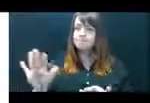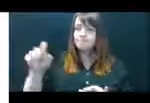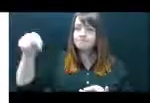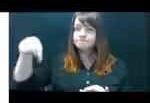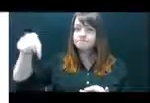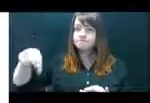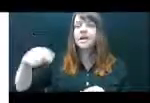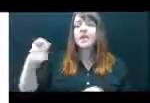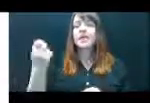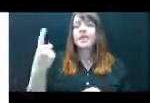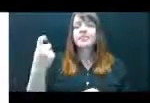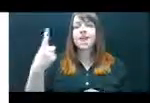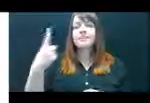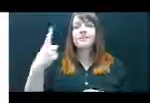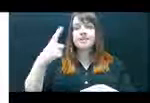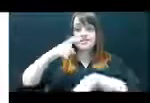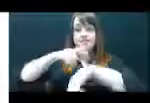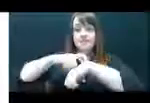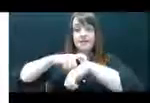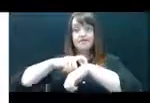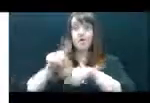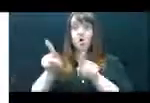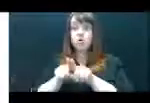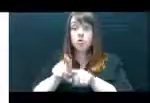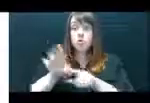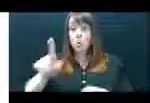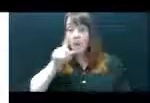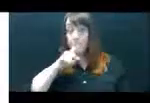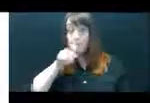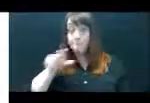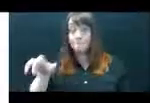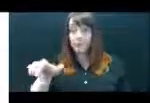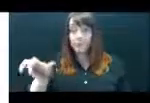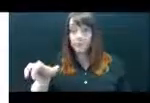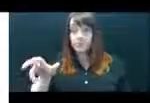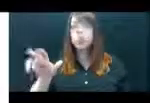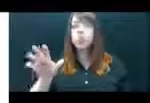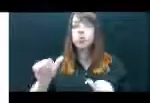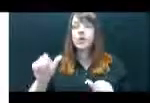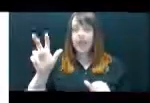also use your mouse to click into the first field.